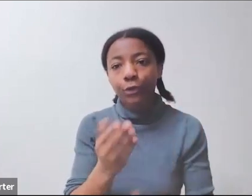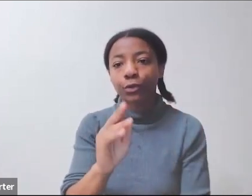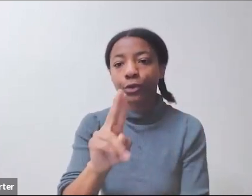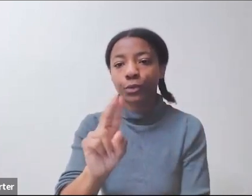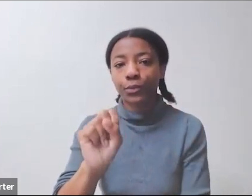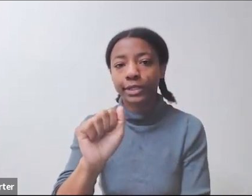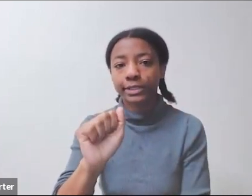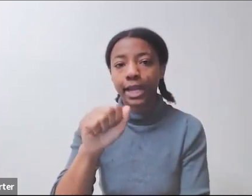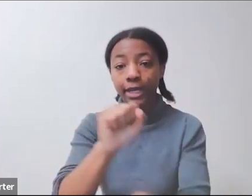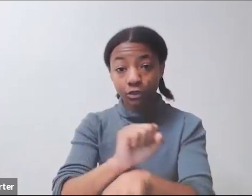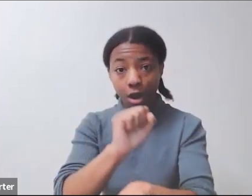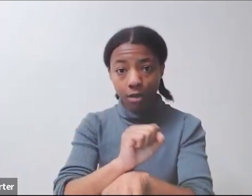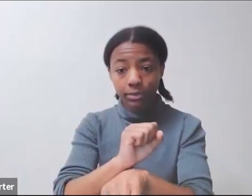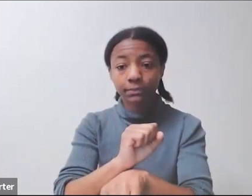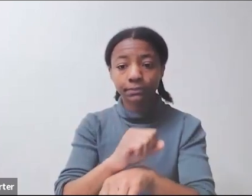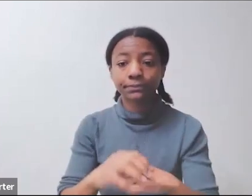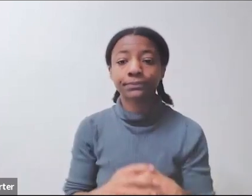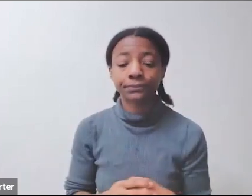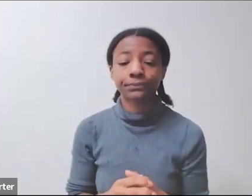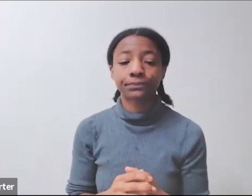You have to provide some sort of indication